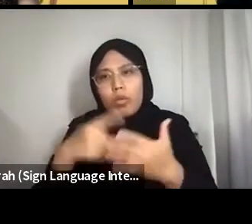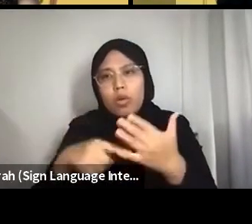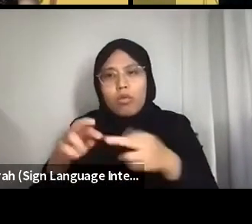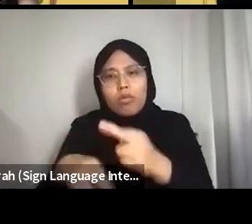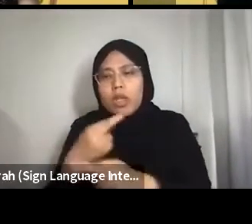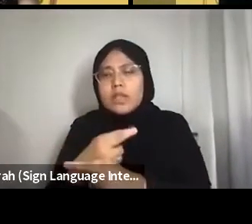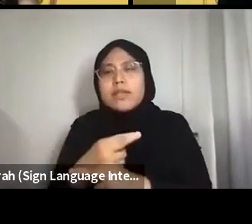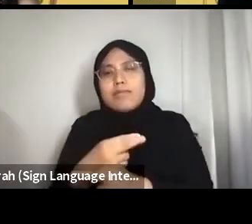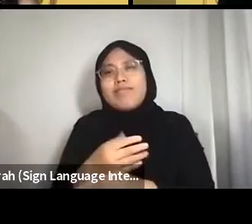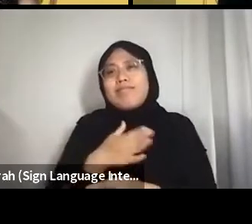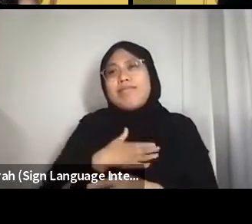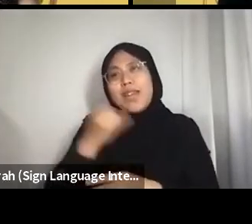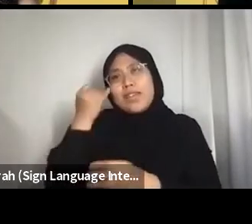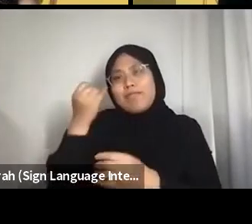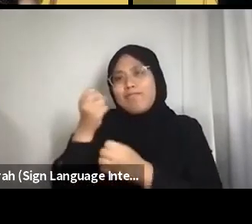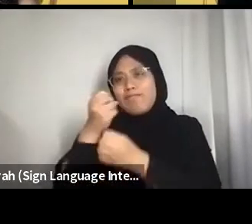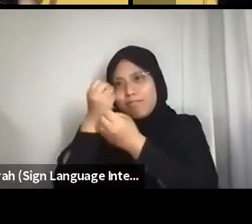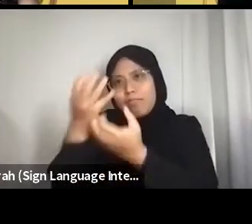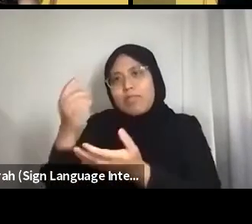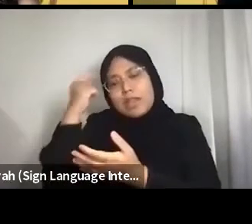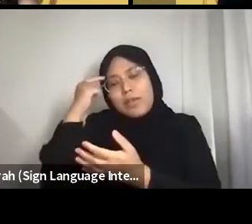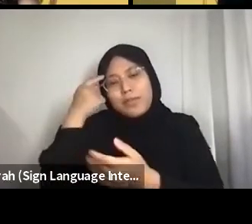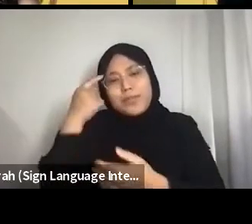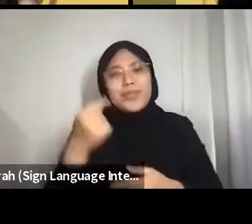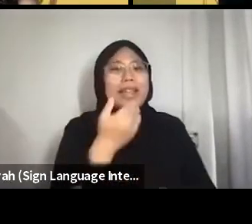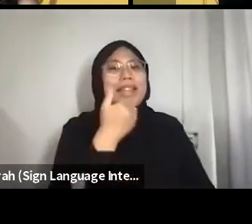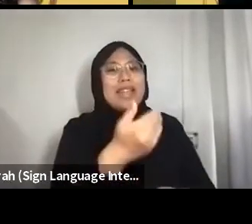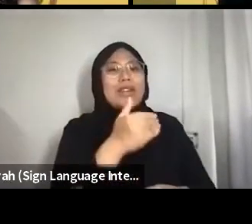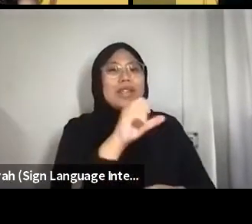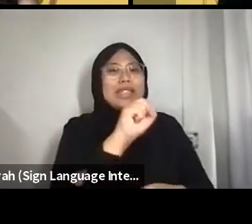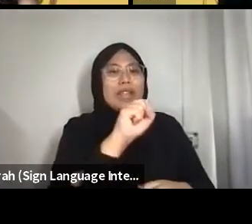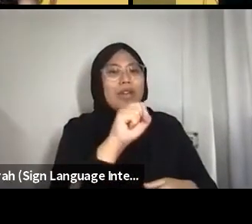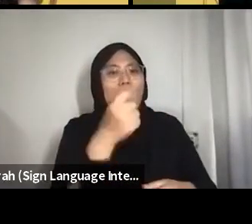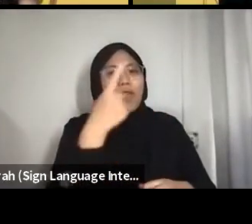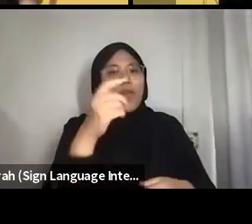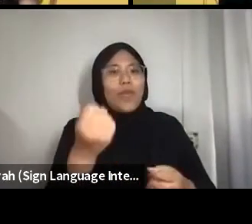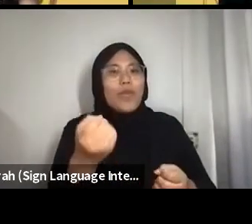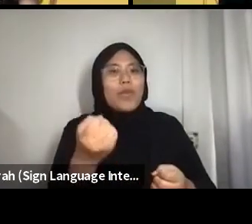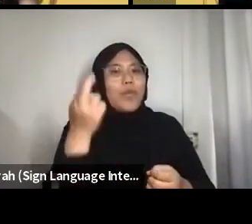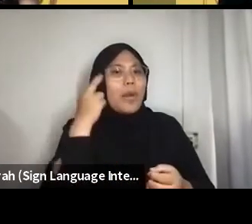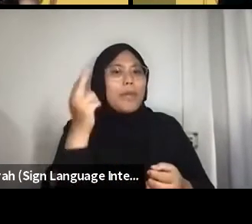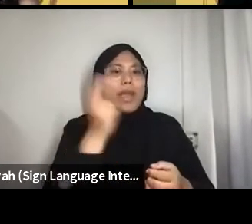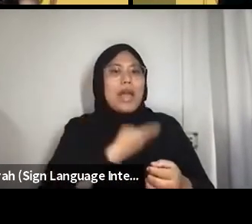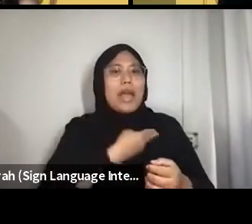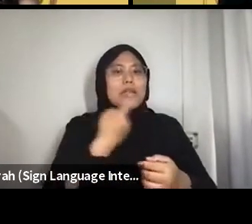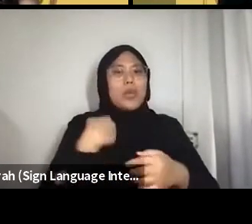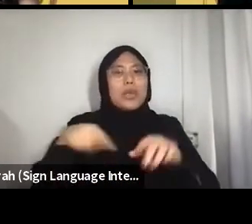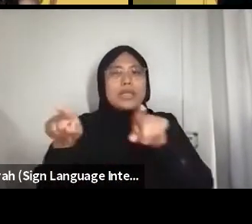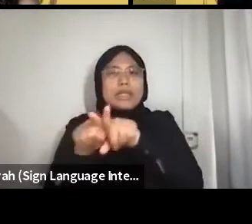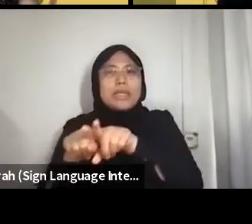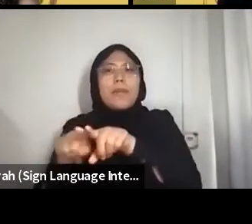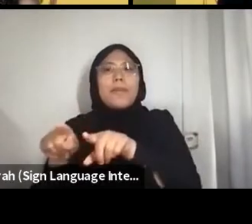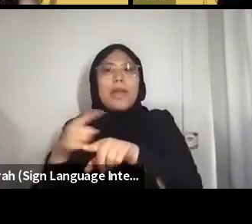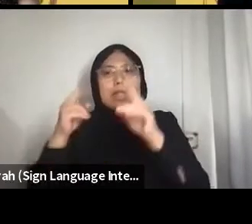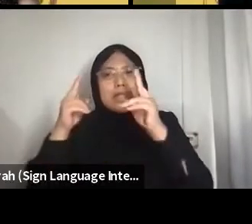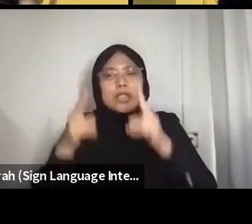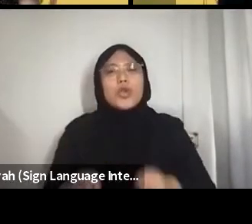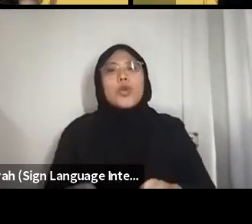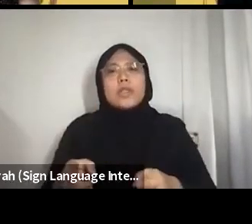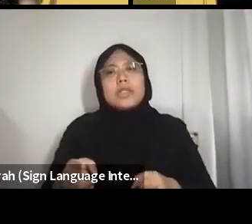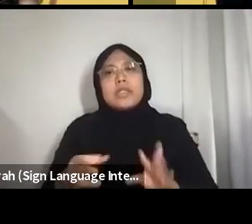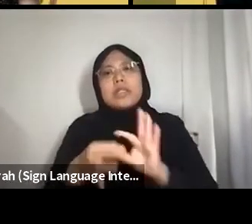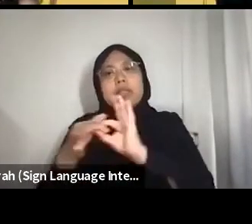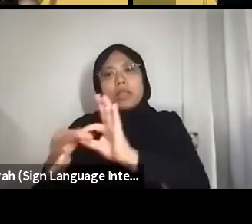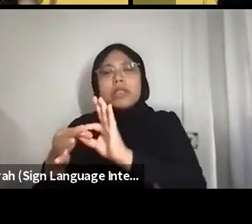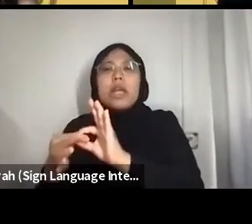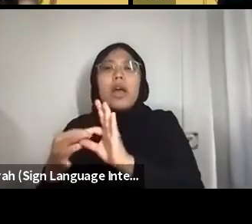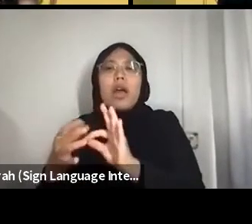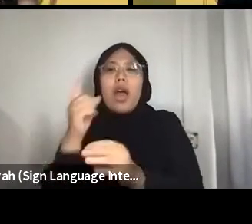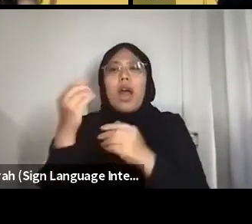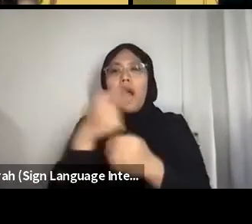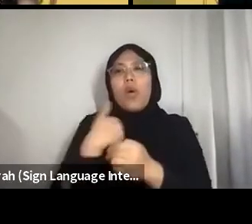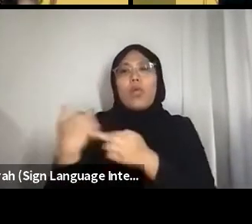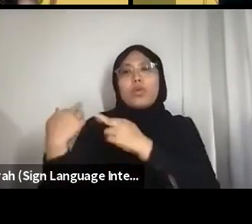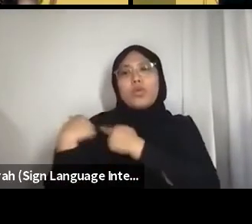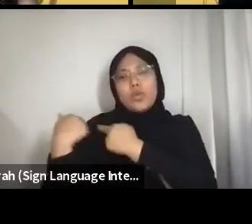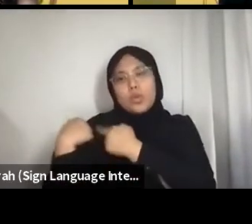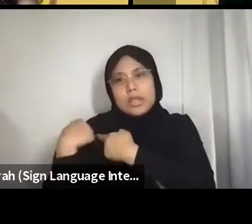Thanks very much Serina for reminding us of the commonality that we have, as humans, and the duty and responsibility we have.